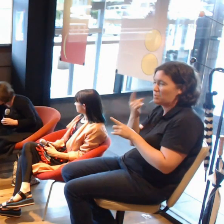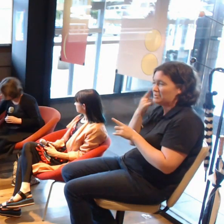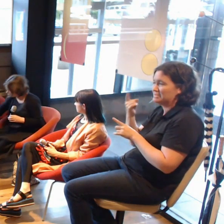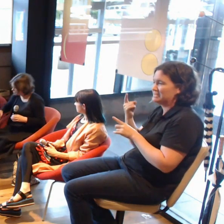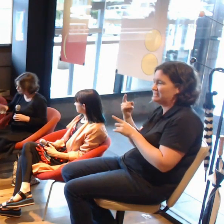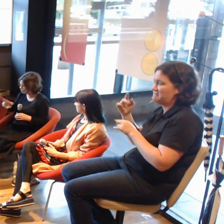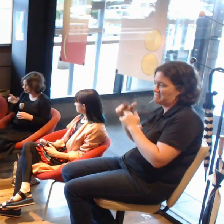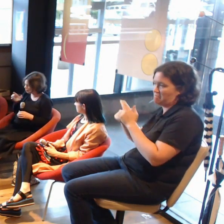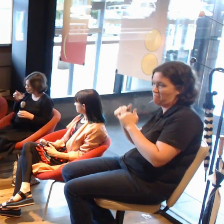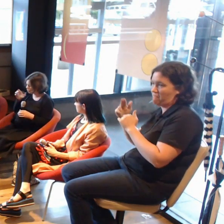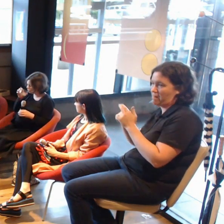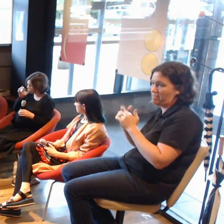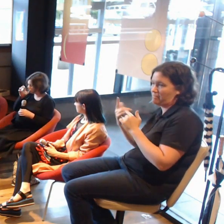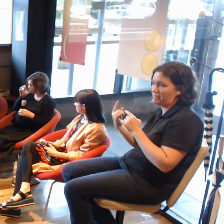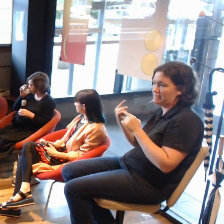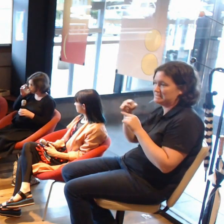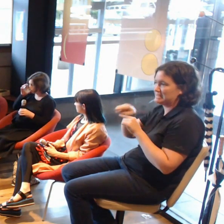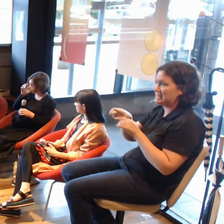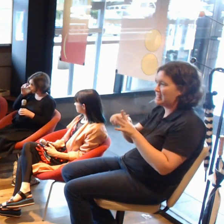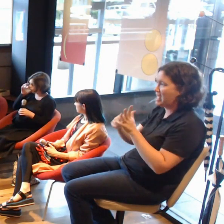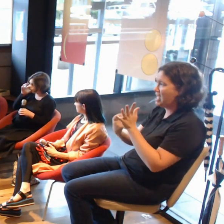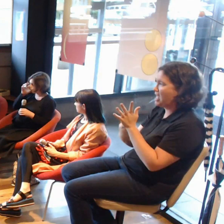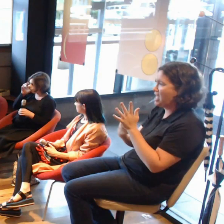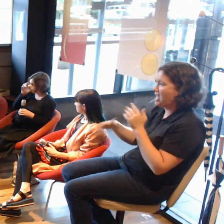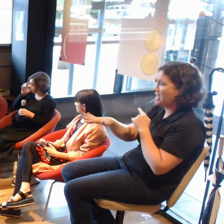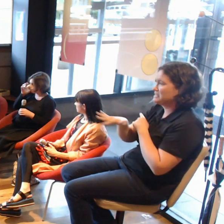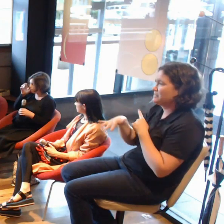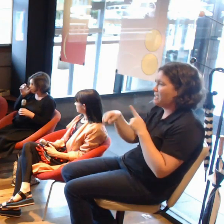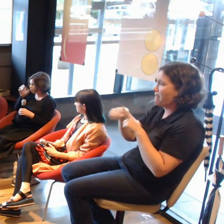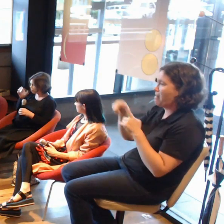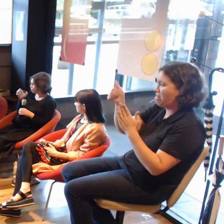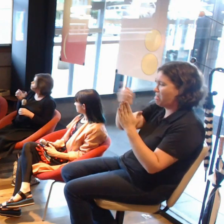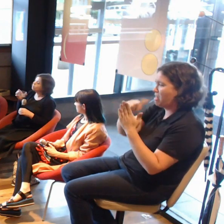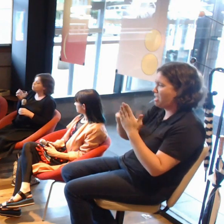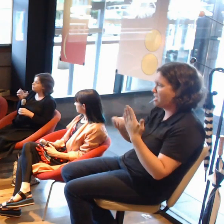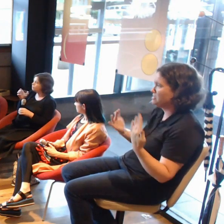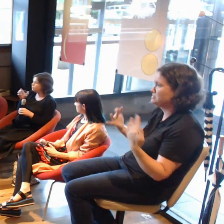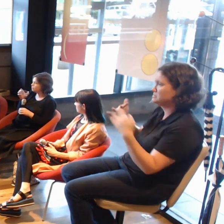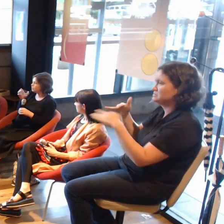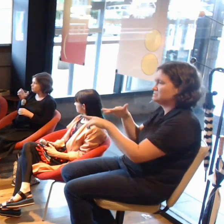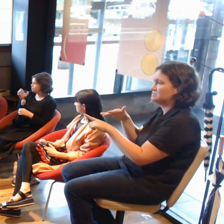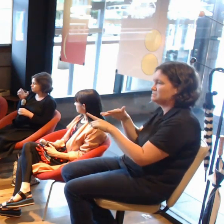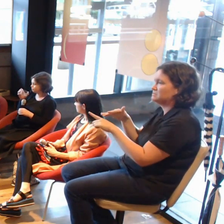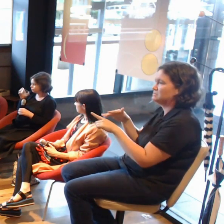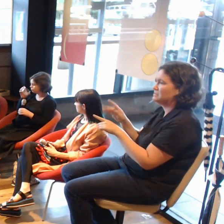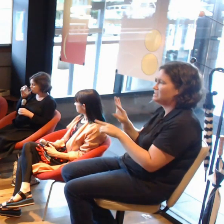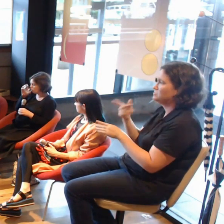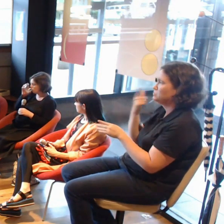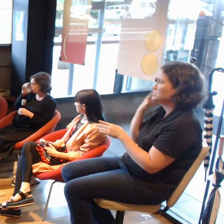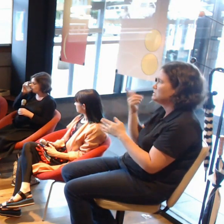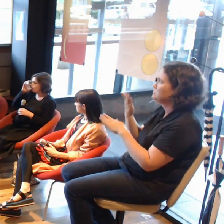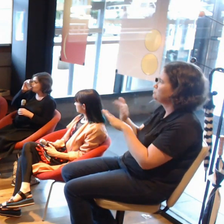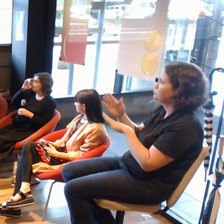As well as what the new programs you emerging from higher-end companies coming down?